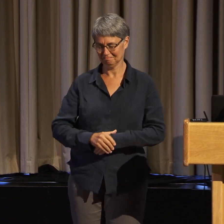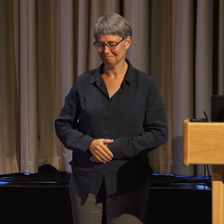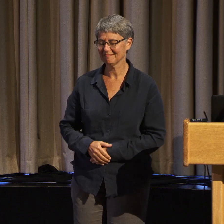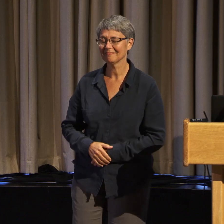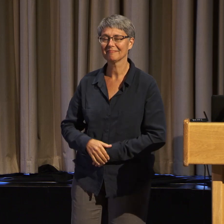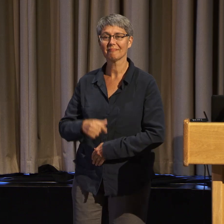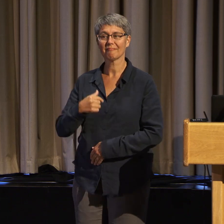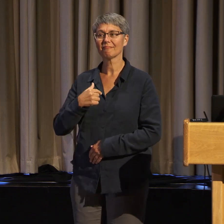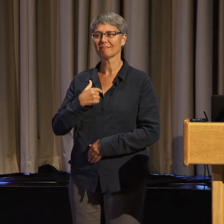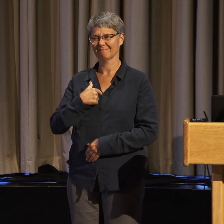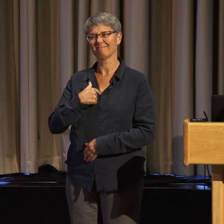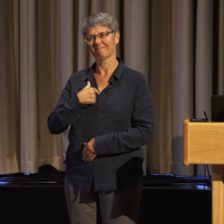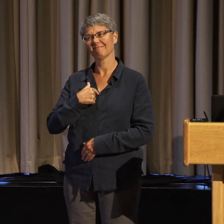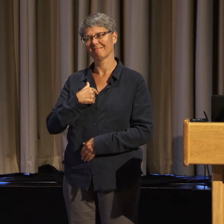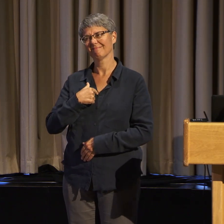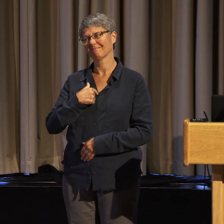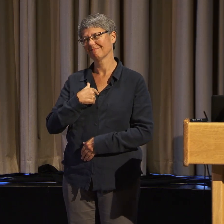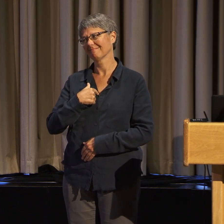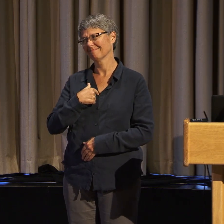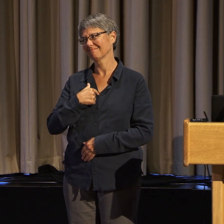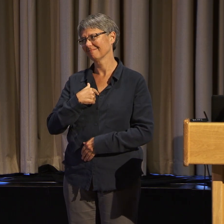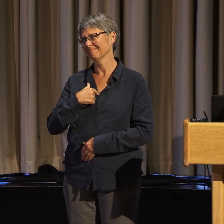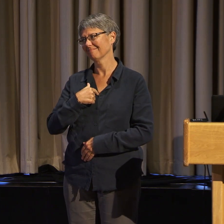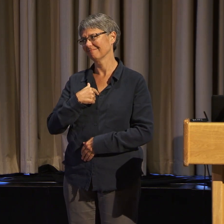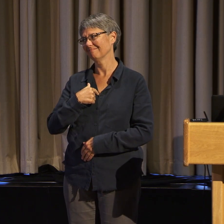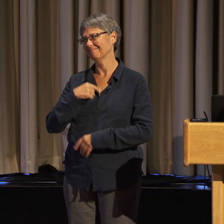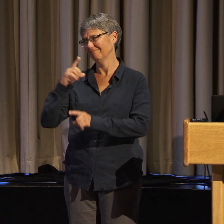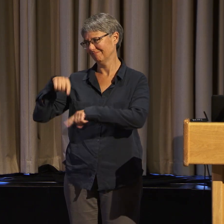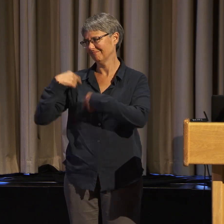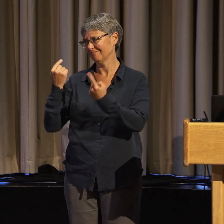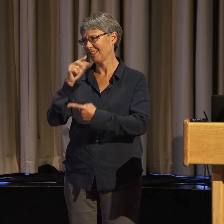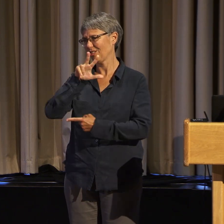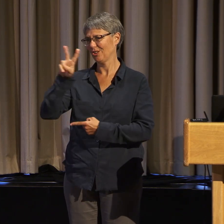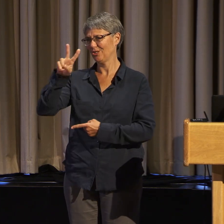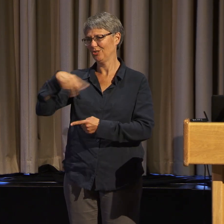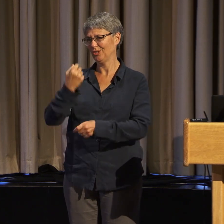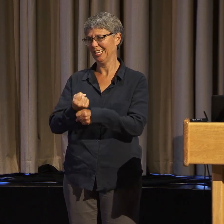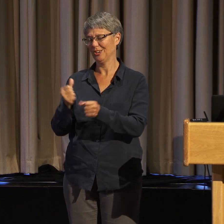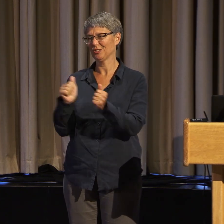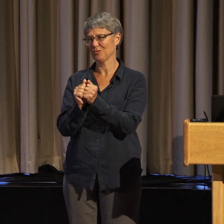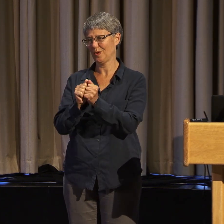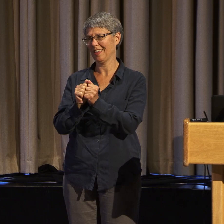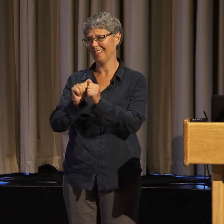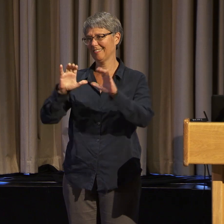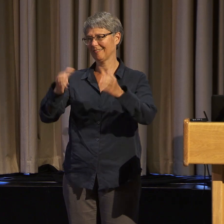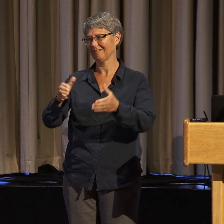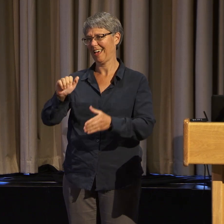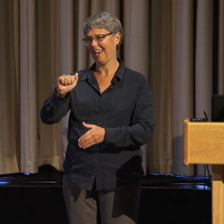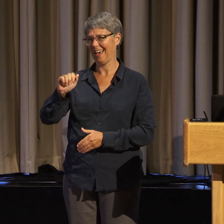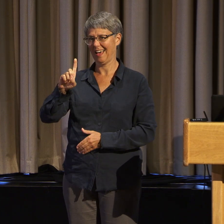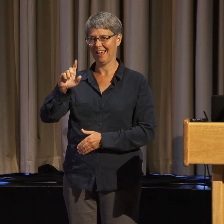a member of ADAPT for 32 years now, almost going on 33.